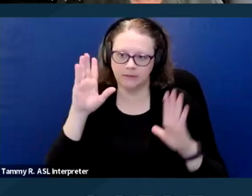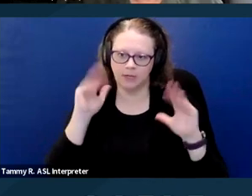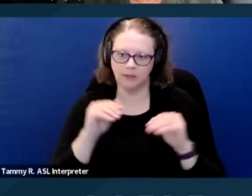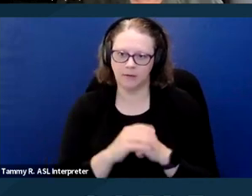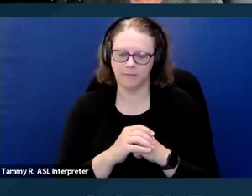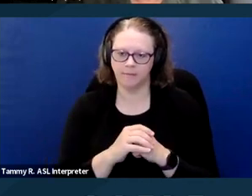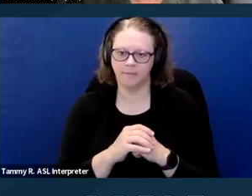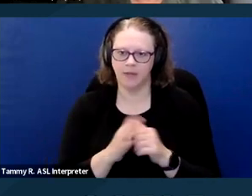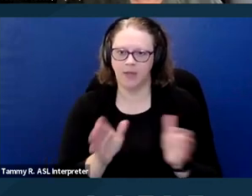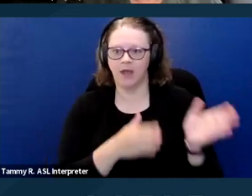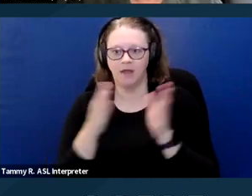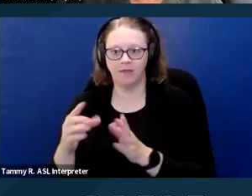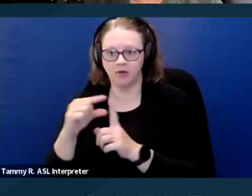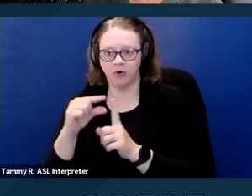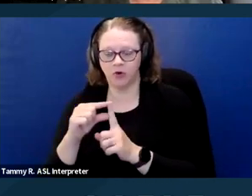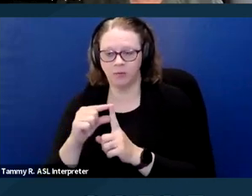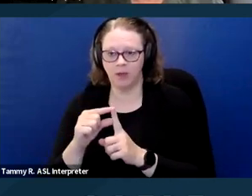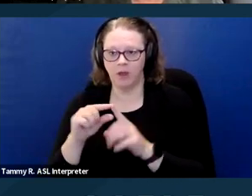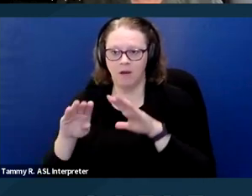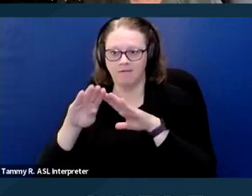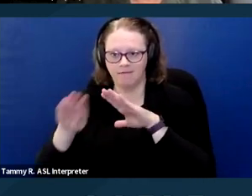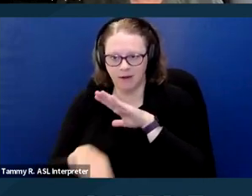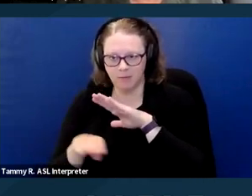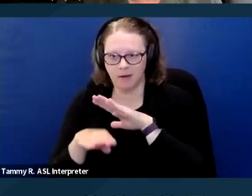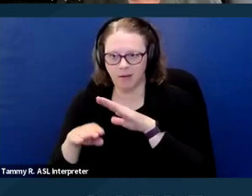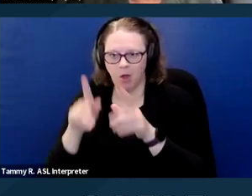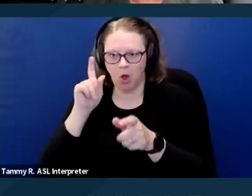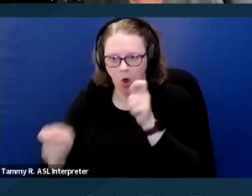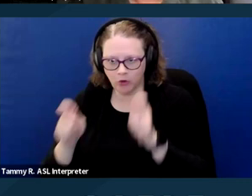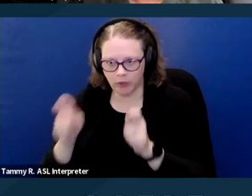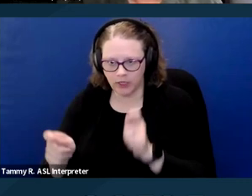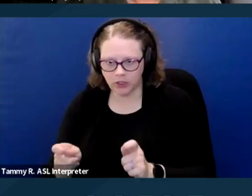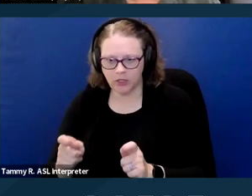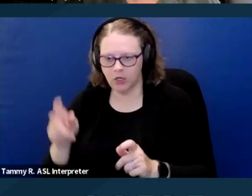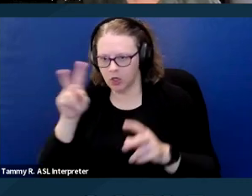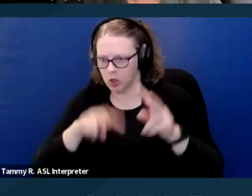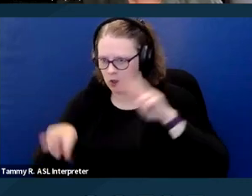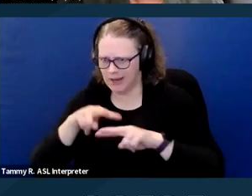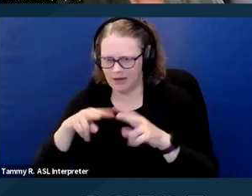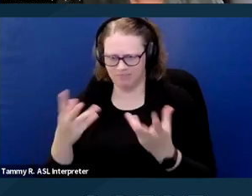And then the term fundamental alteration, you're looking at whether or not the request for accommodation,